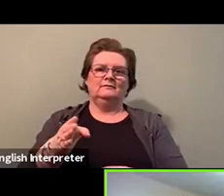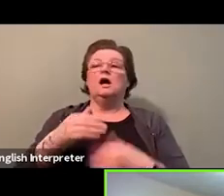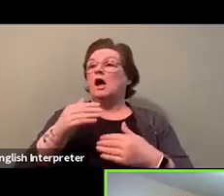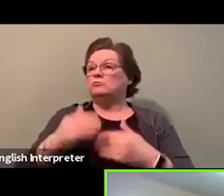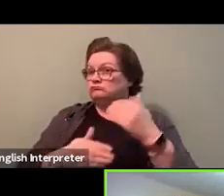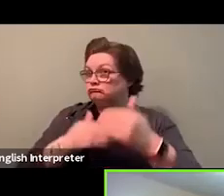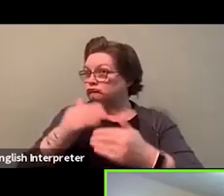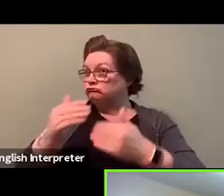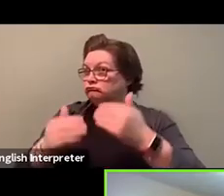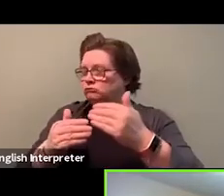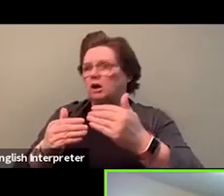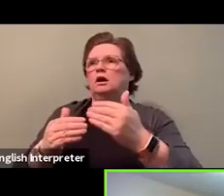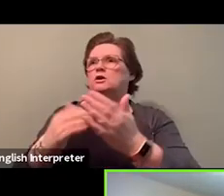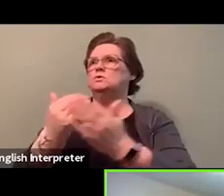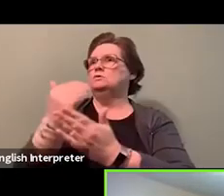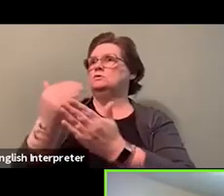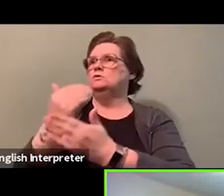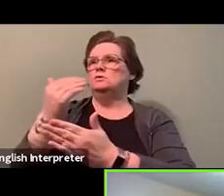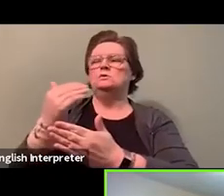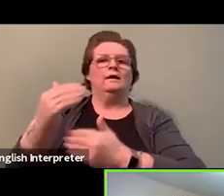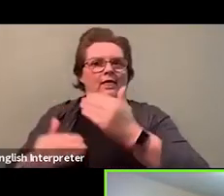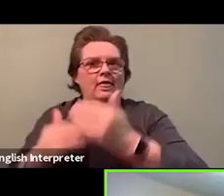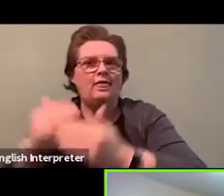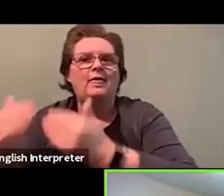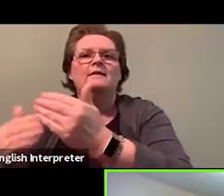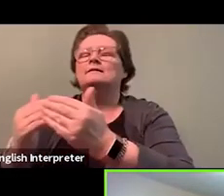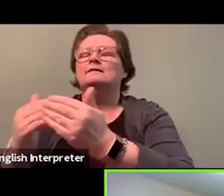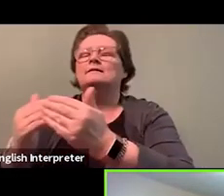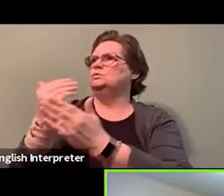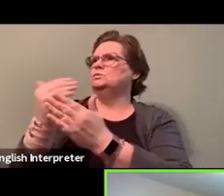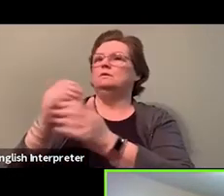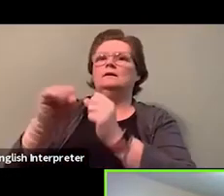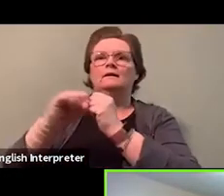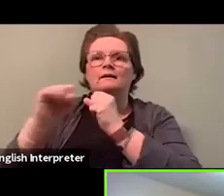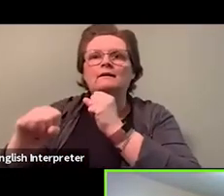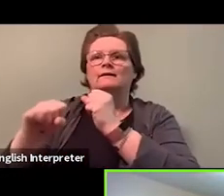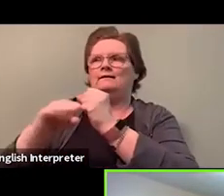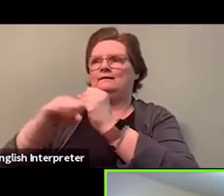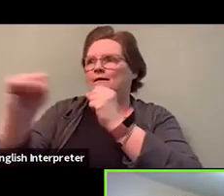So thank you very much, Yolanda for all the work that you do.